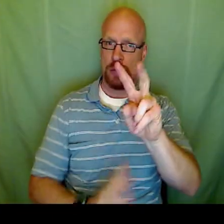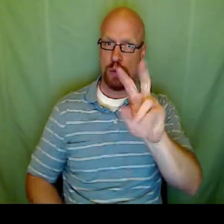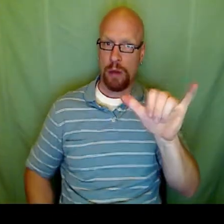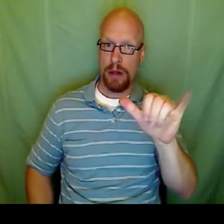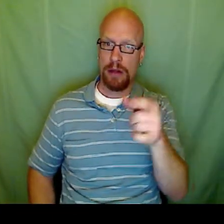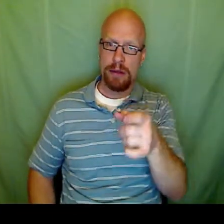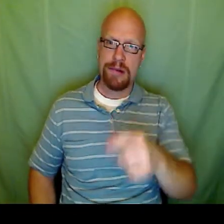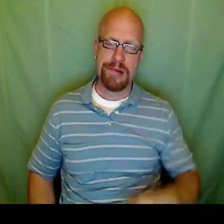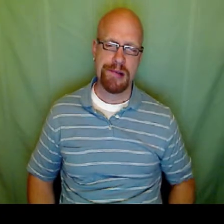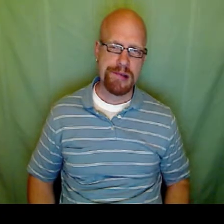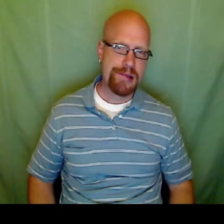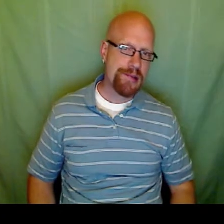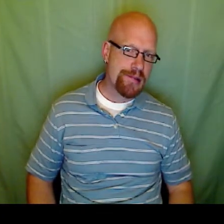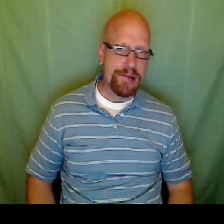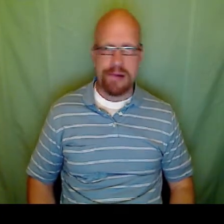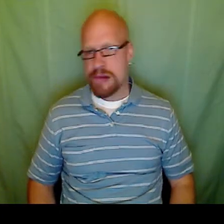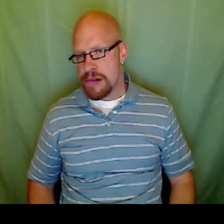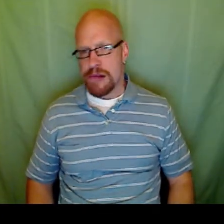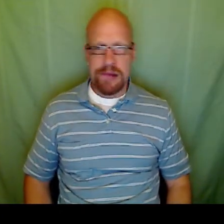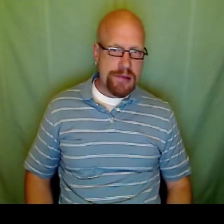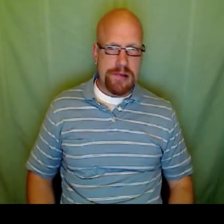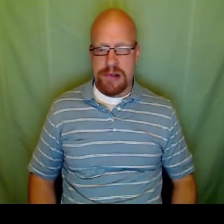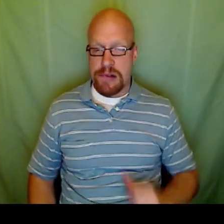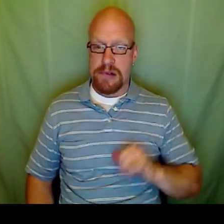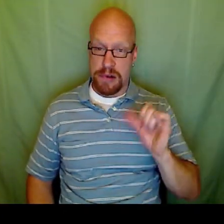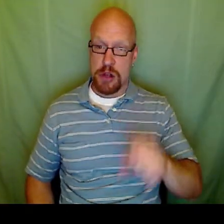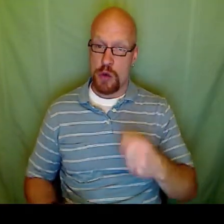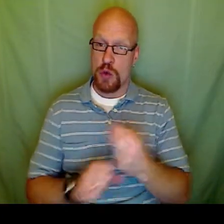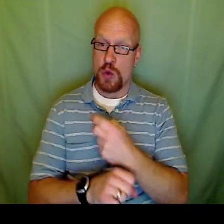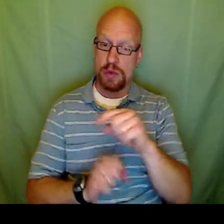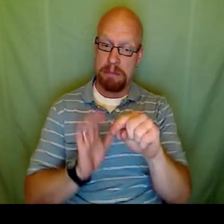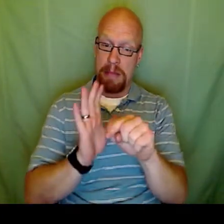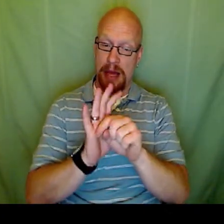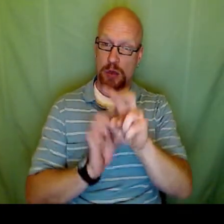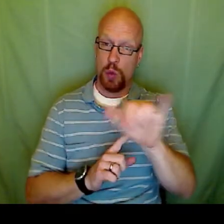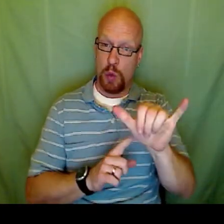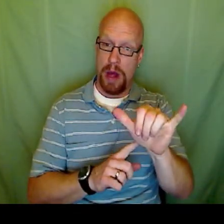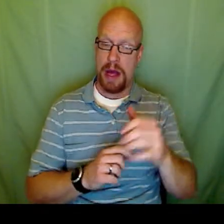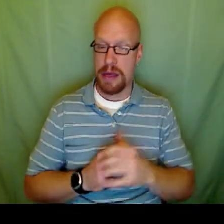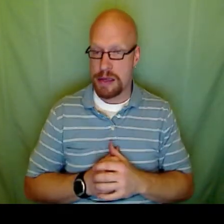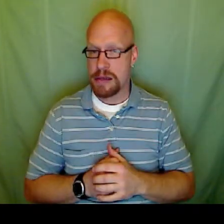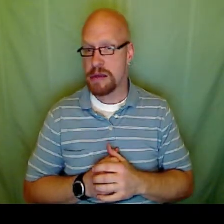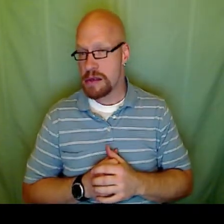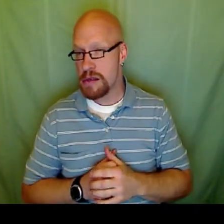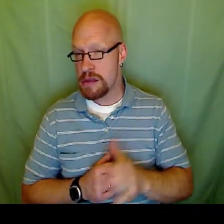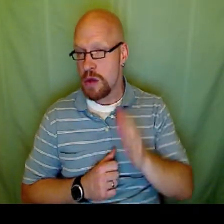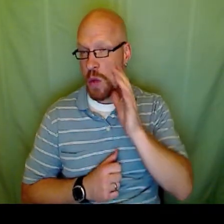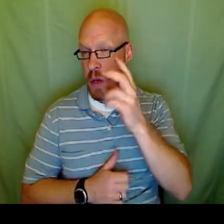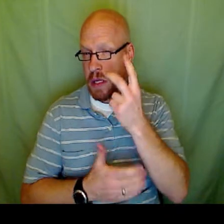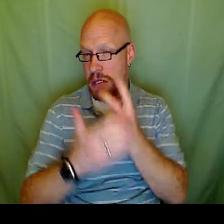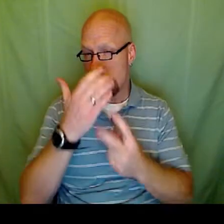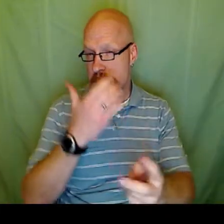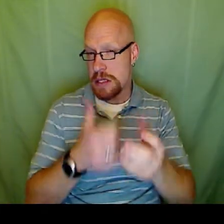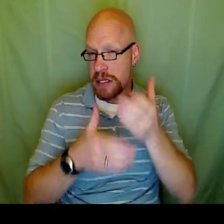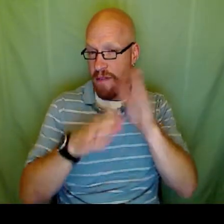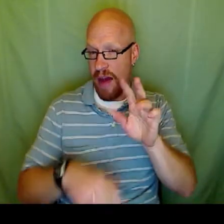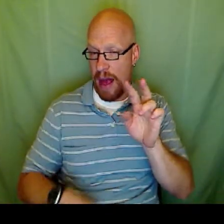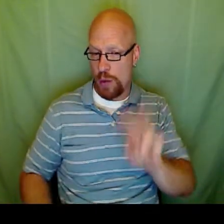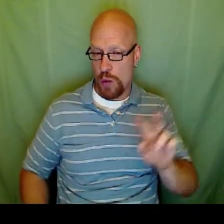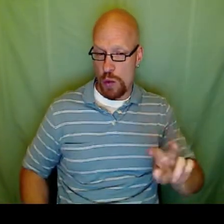at the second equation first, I'm sorry. We've 5x minus 2y equals 10, I apologize, I could use negative 2y.